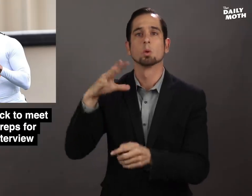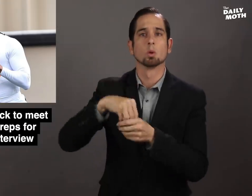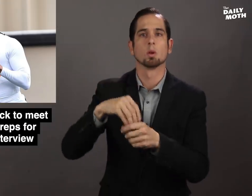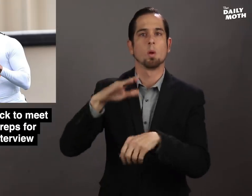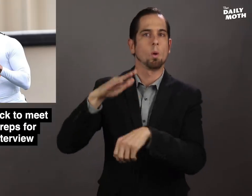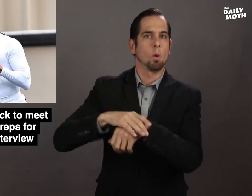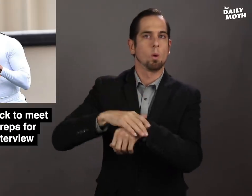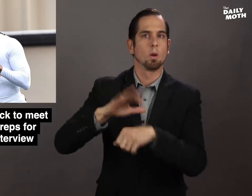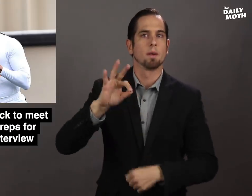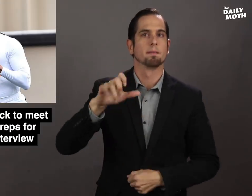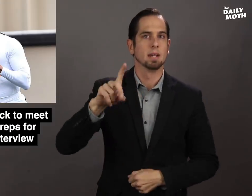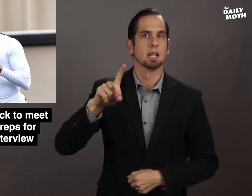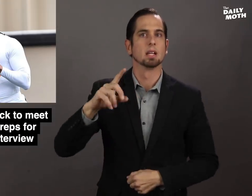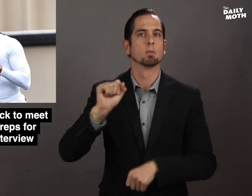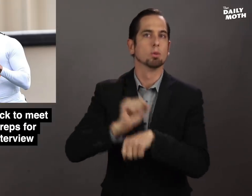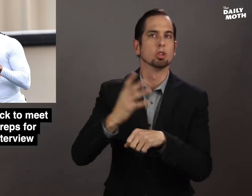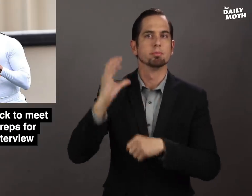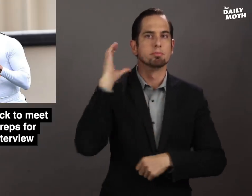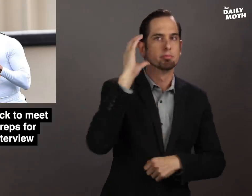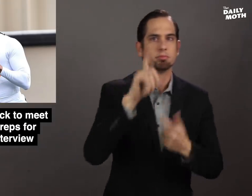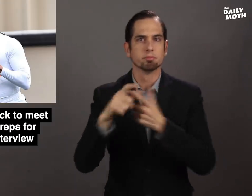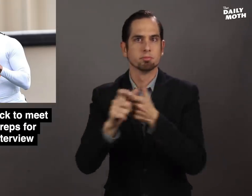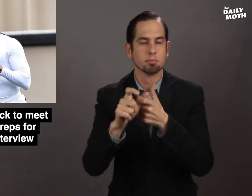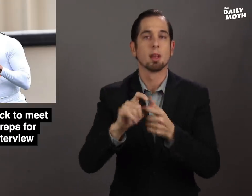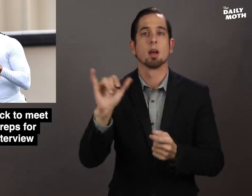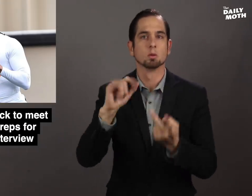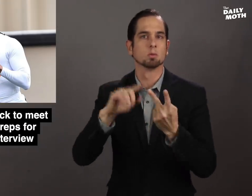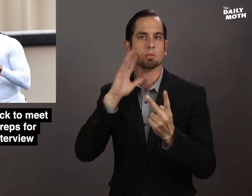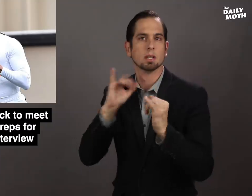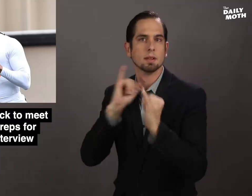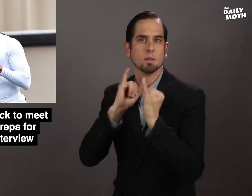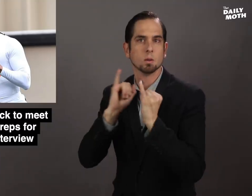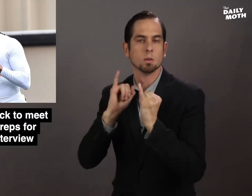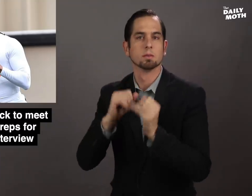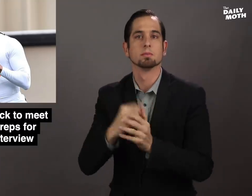include on-the-field work and an interview.